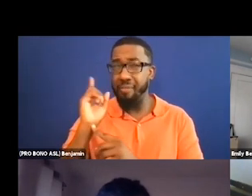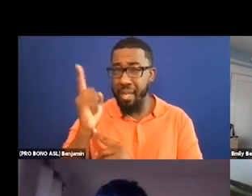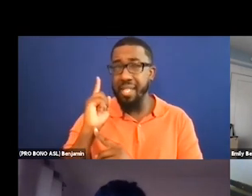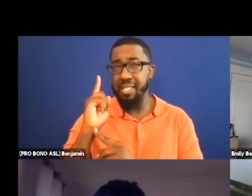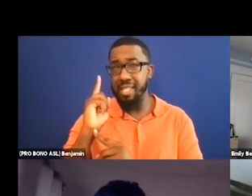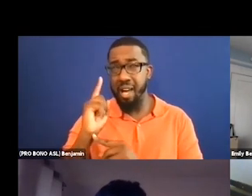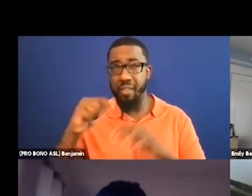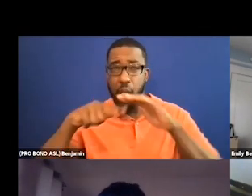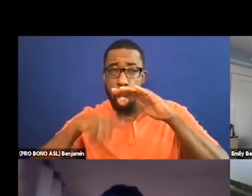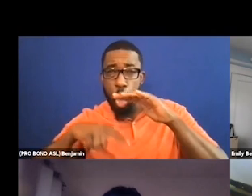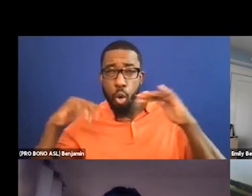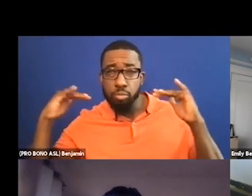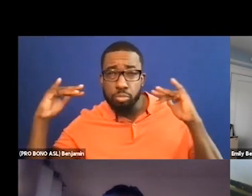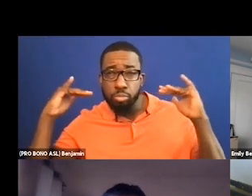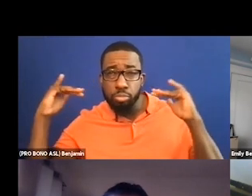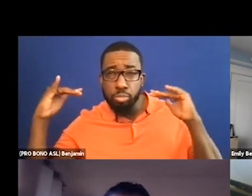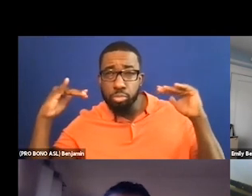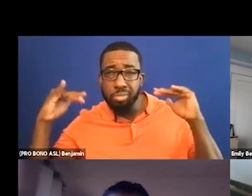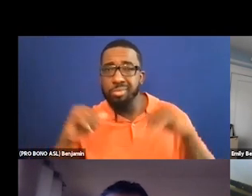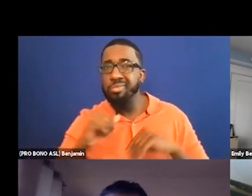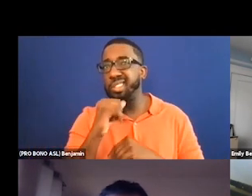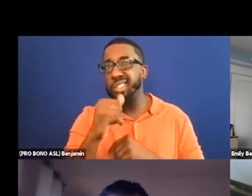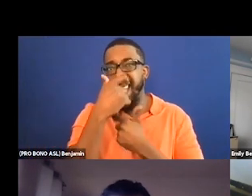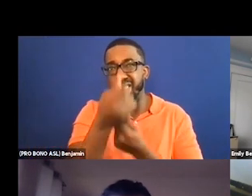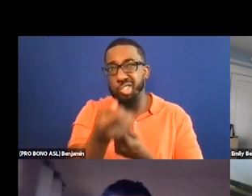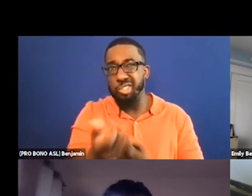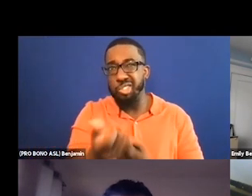You know, I actually find that silent films are much